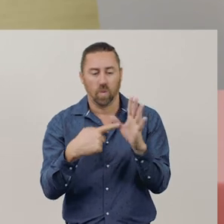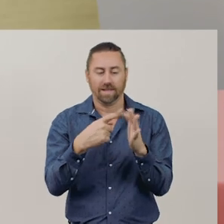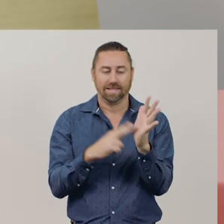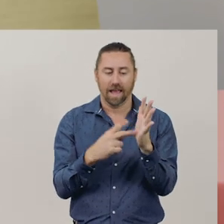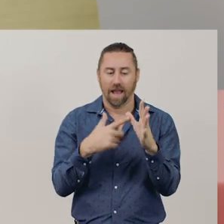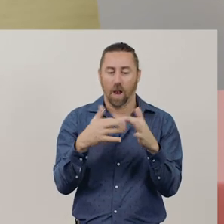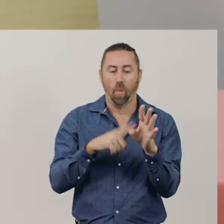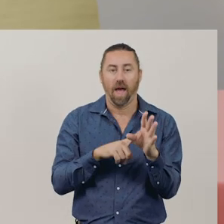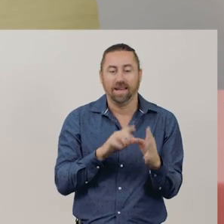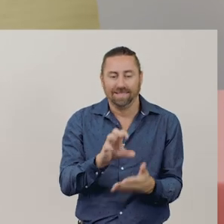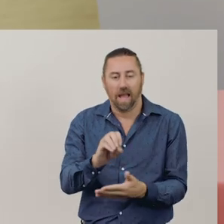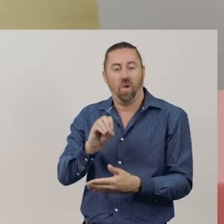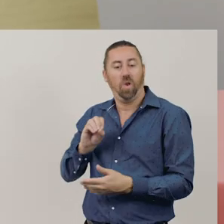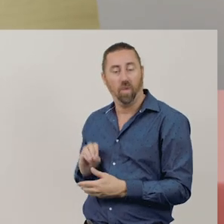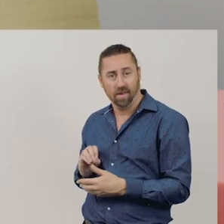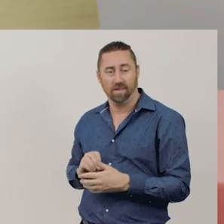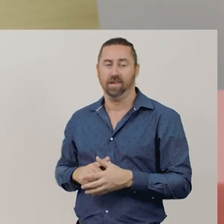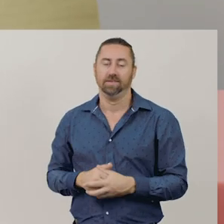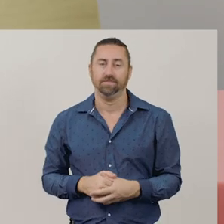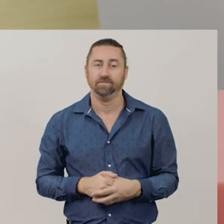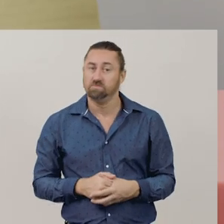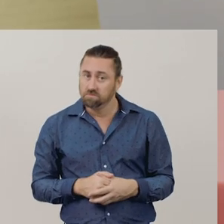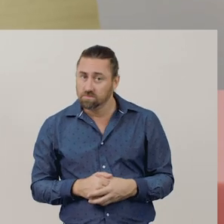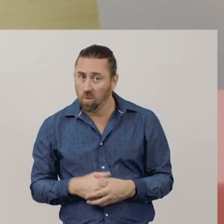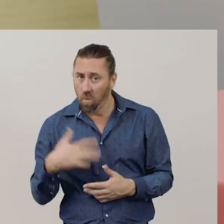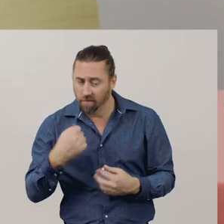Today, we have also explored some of the different strategies,